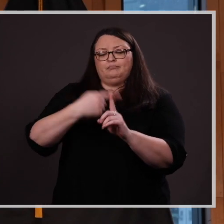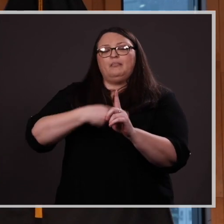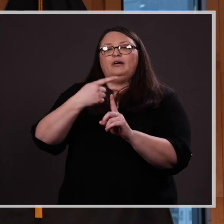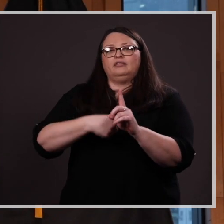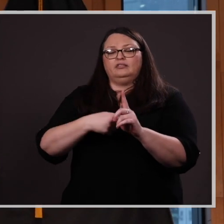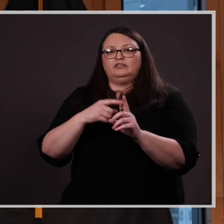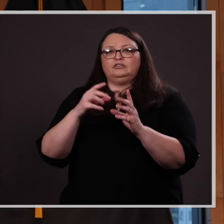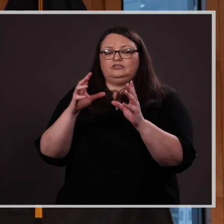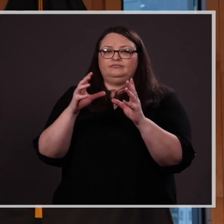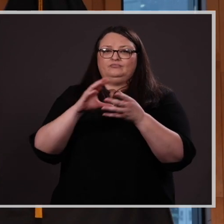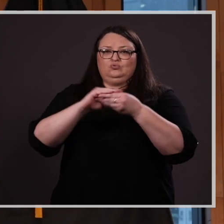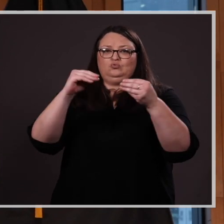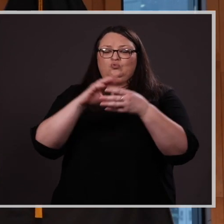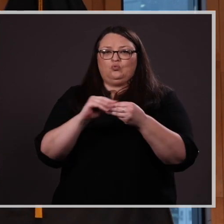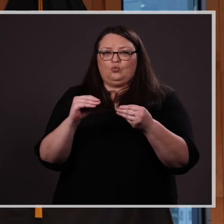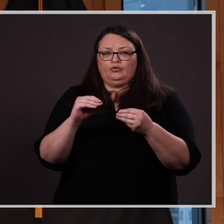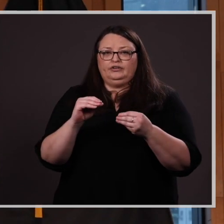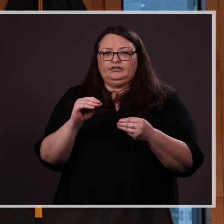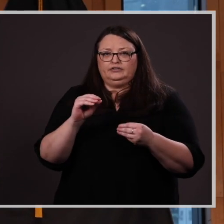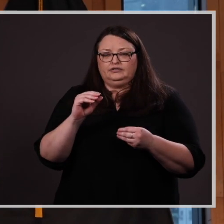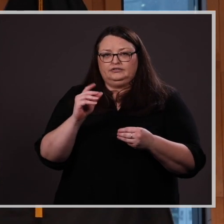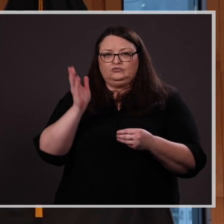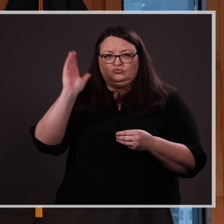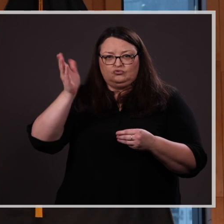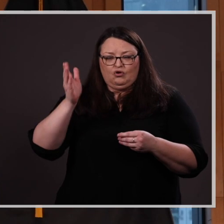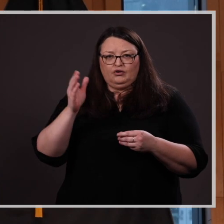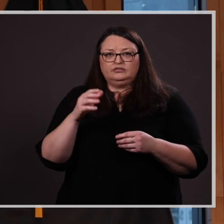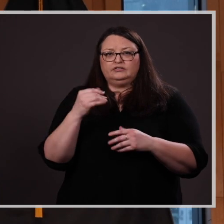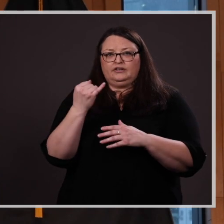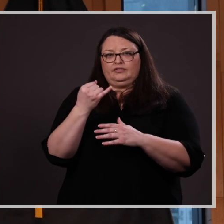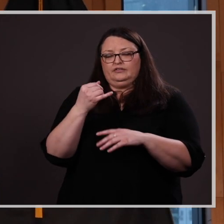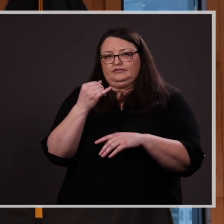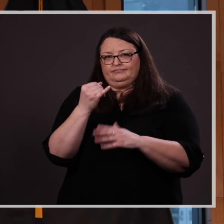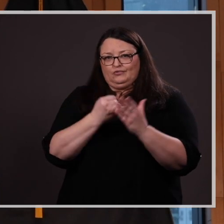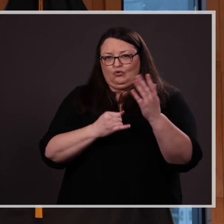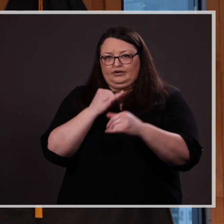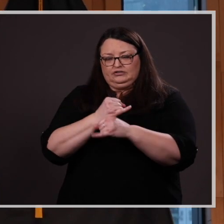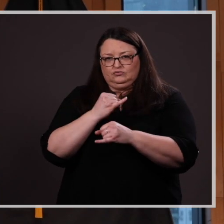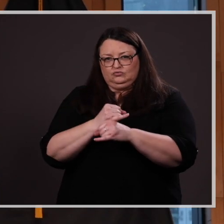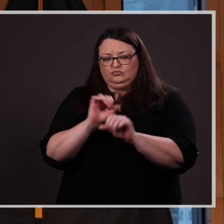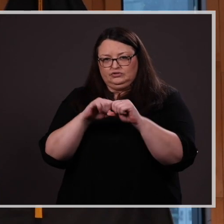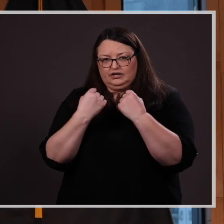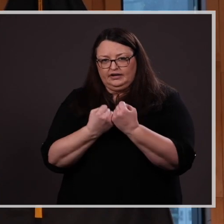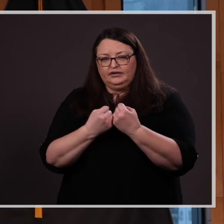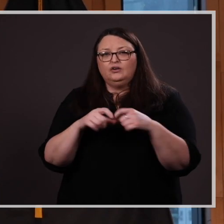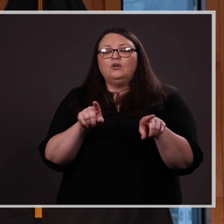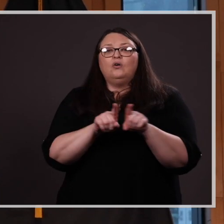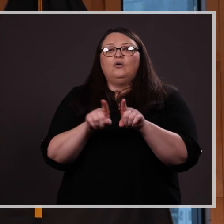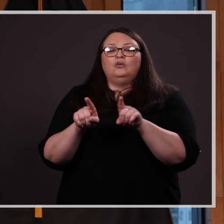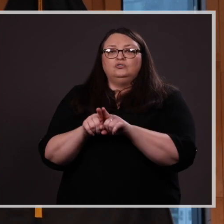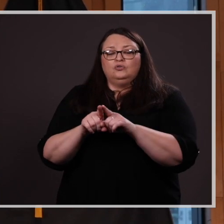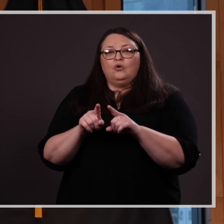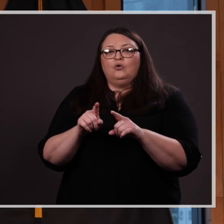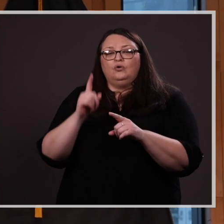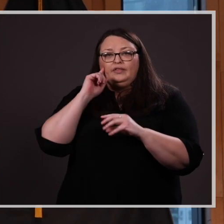art activity at the society. She also oversees the student volunteers; always exploring opportunities